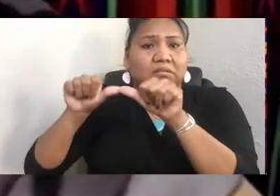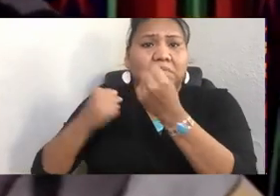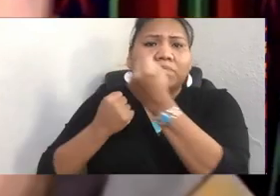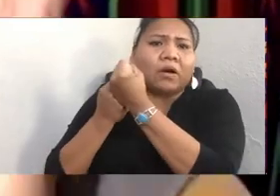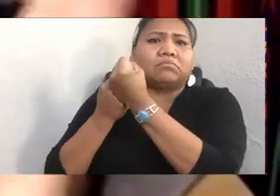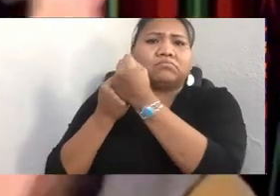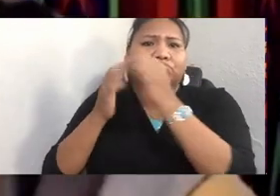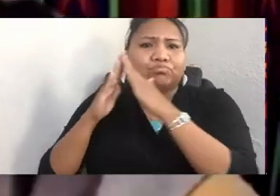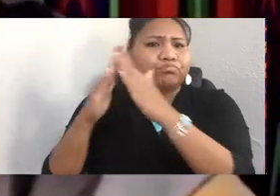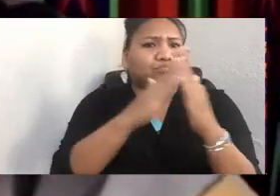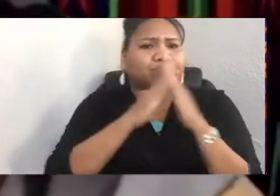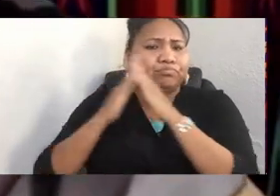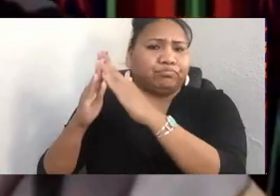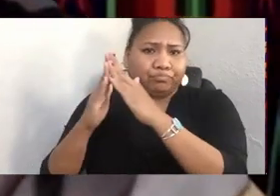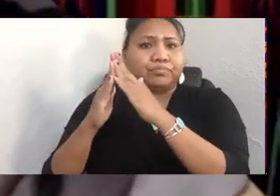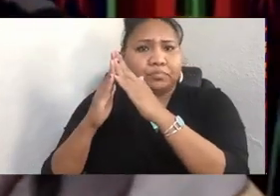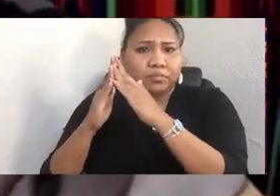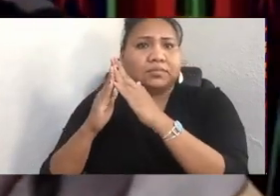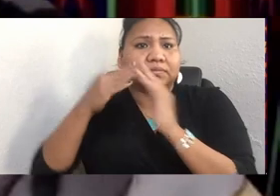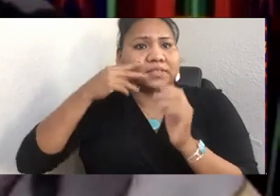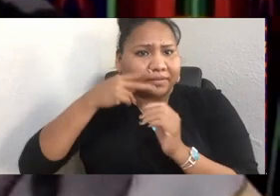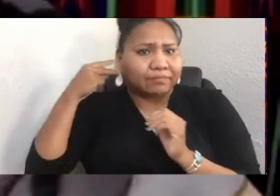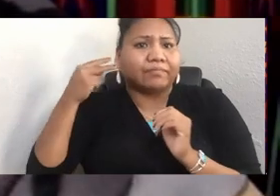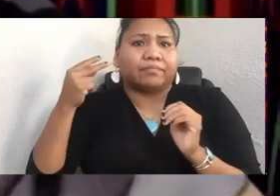So we thank her for the prayer today, but also acknowledge the good work